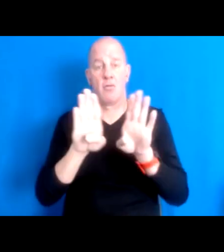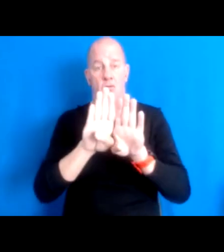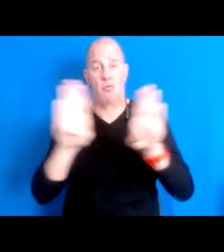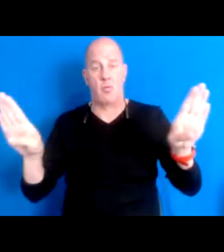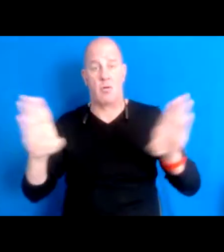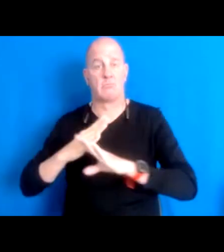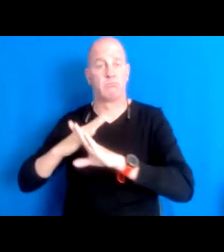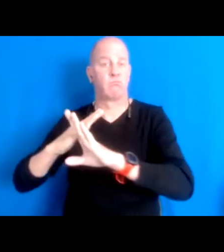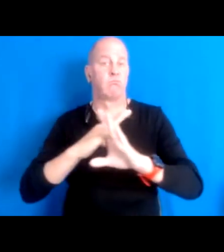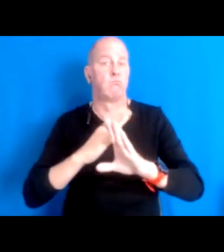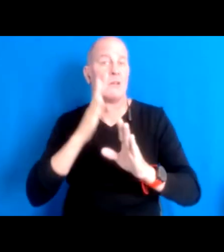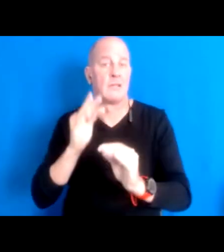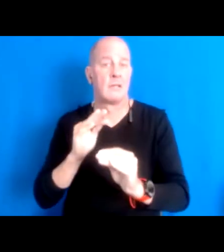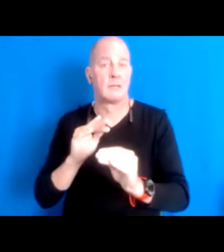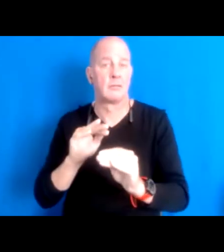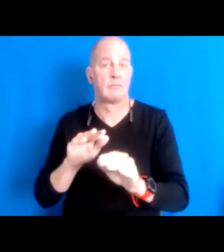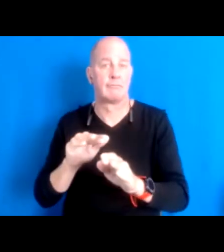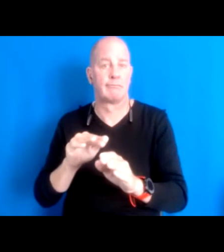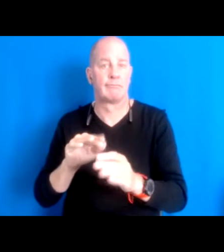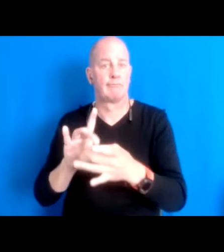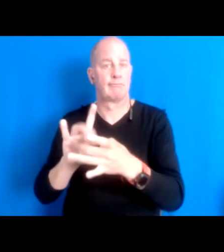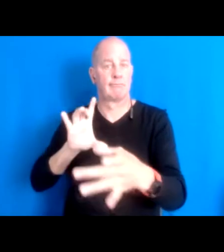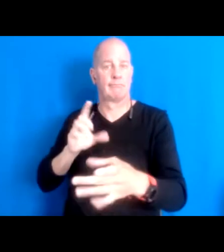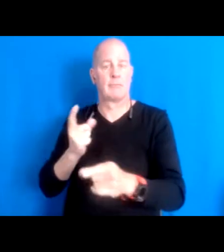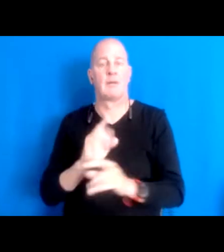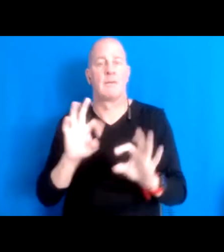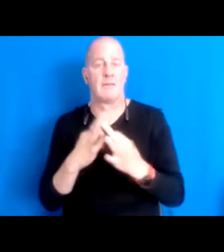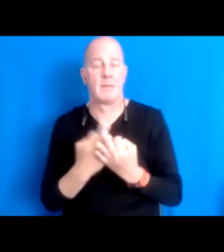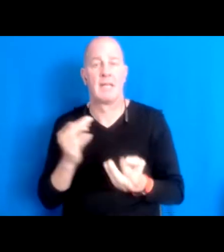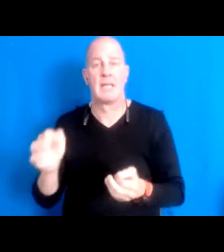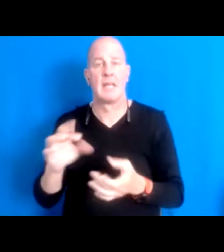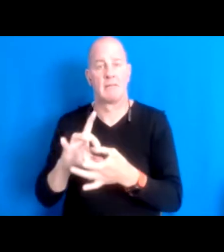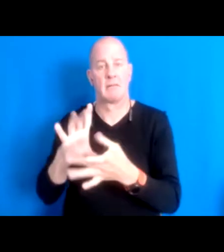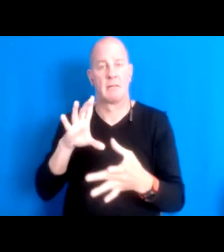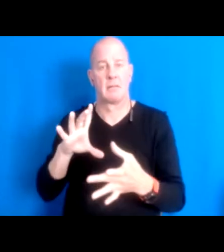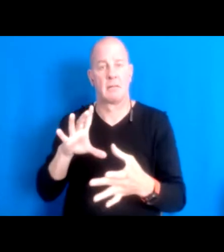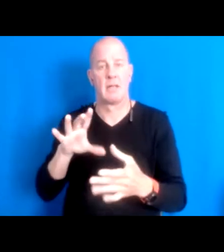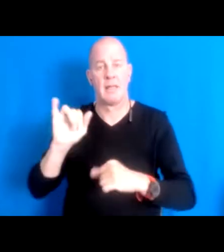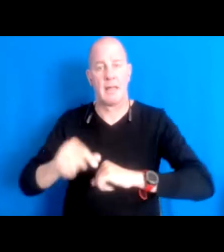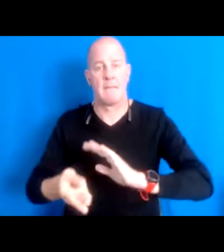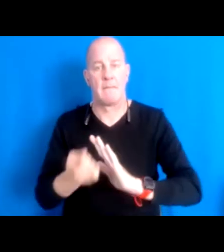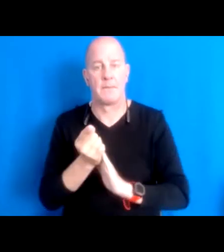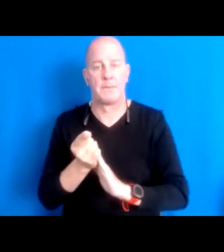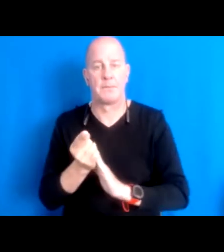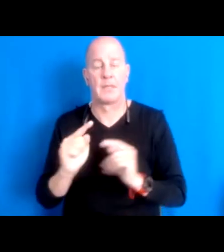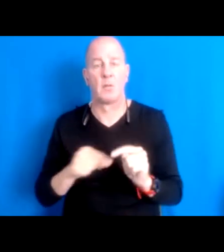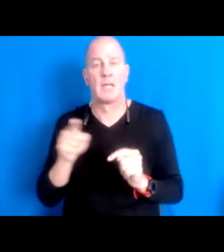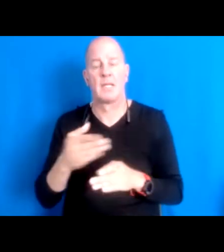16:10:19 And he pulled away in the moment where he had shared with my mother what had